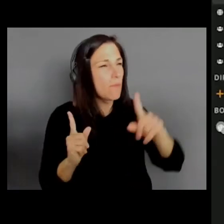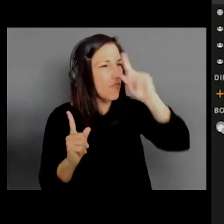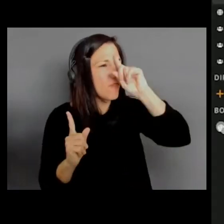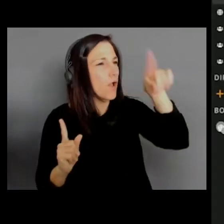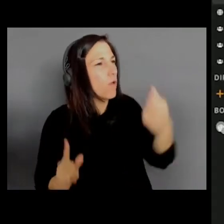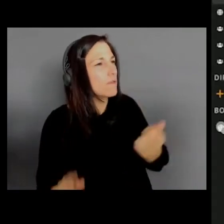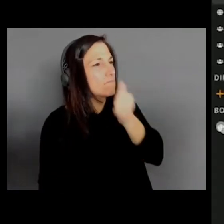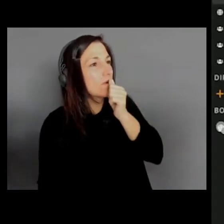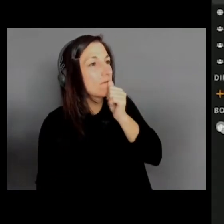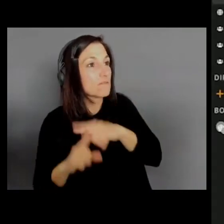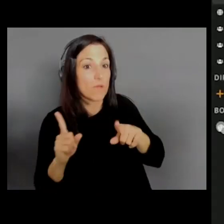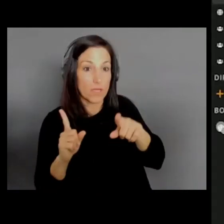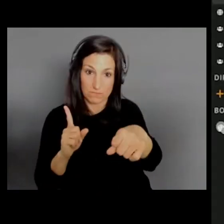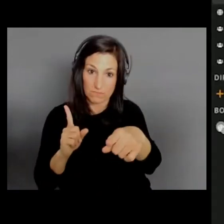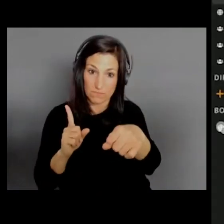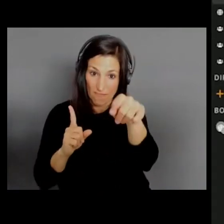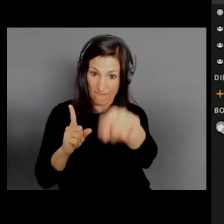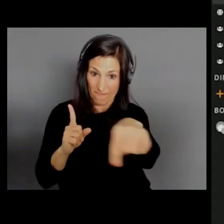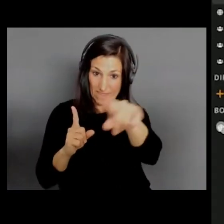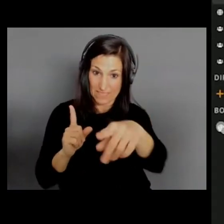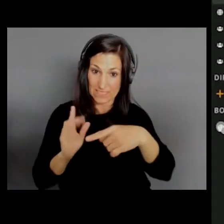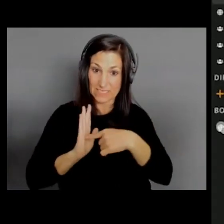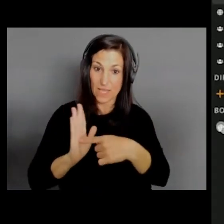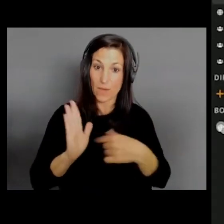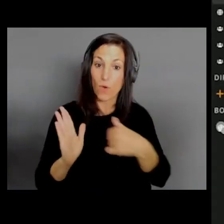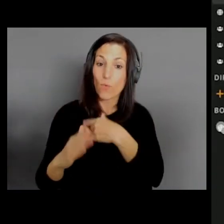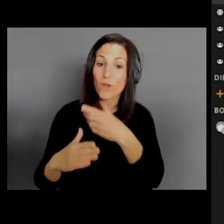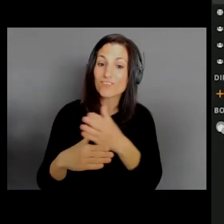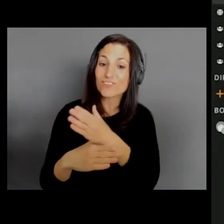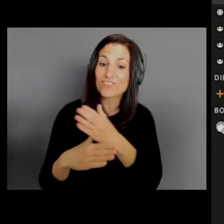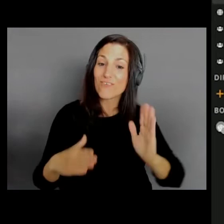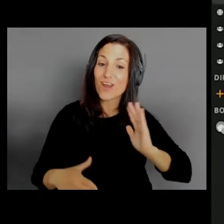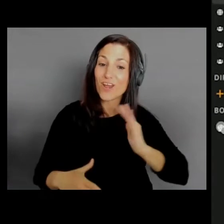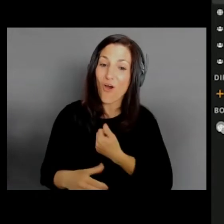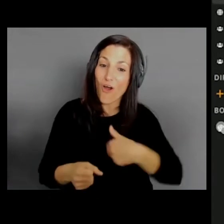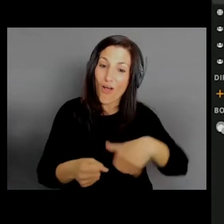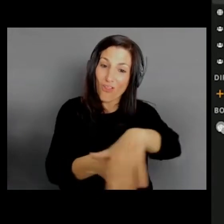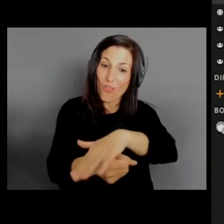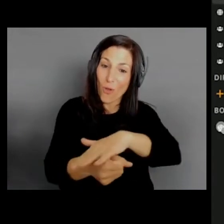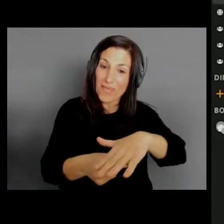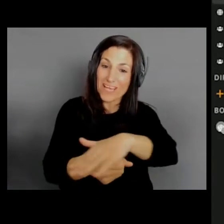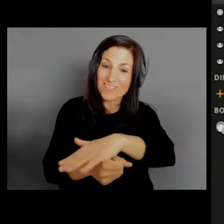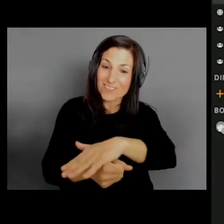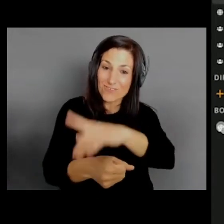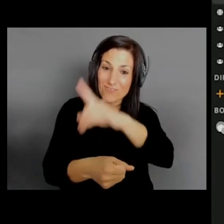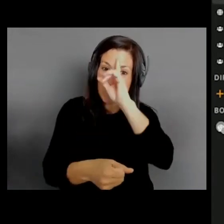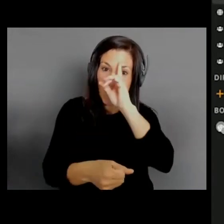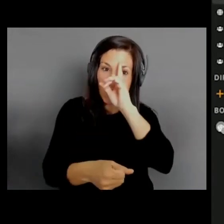which seems like not a privacy feature, but our customers need that, 'cause a lot of them are down range